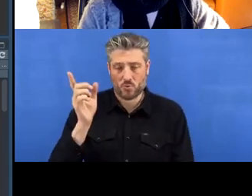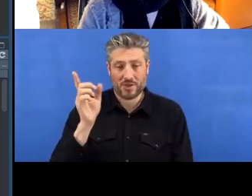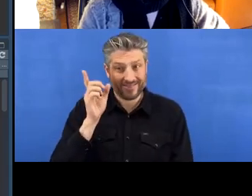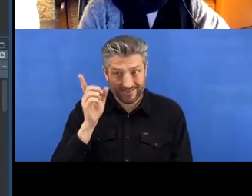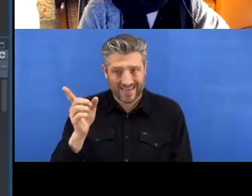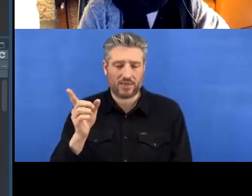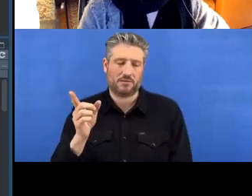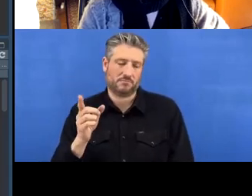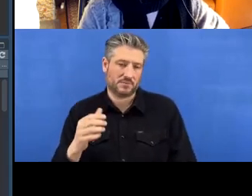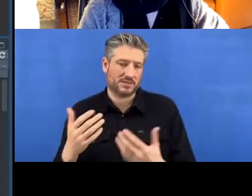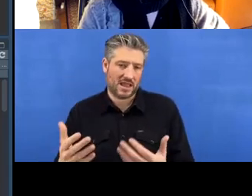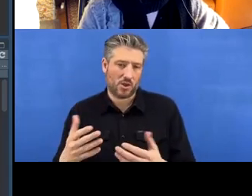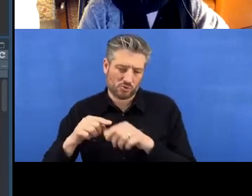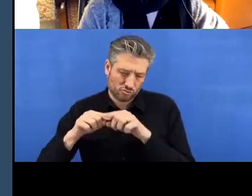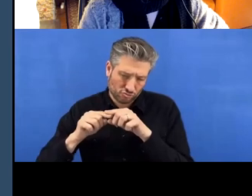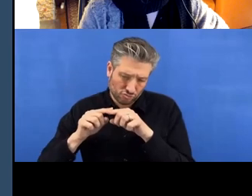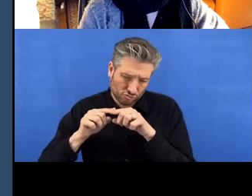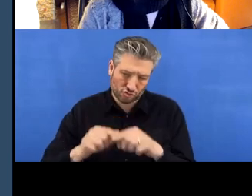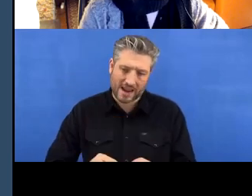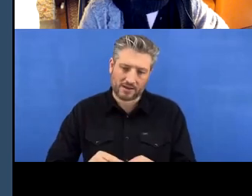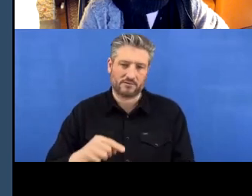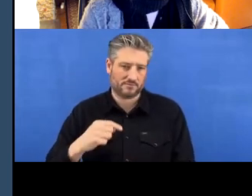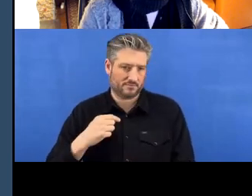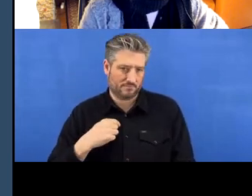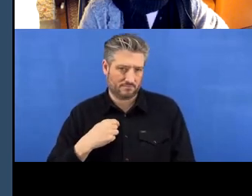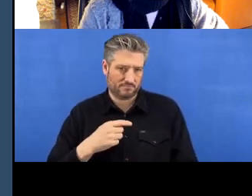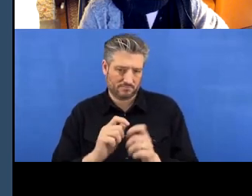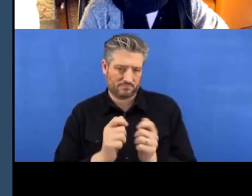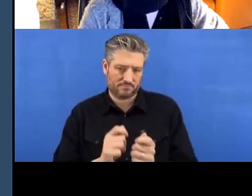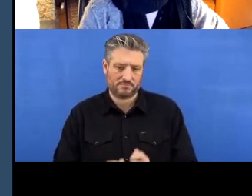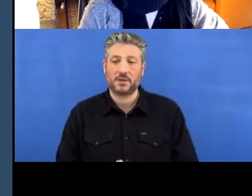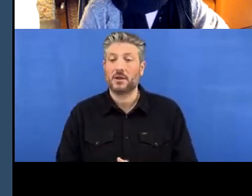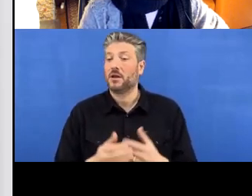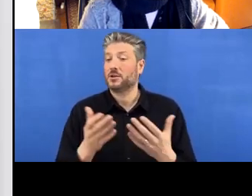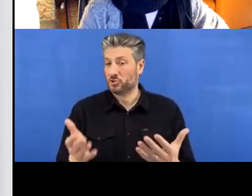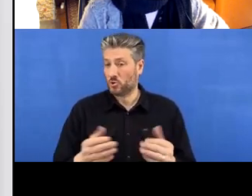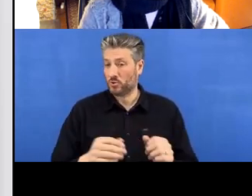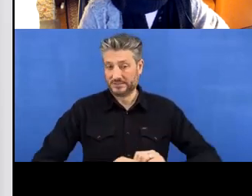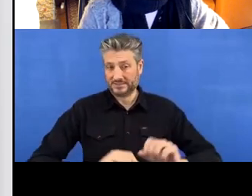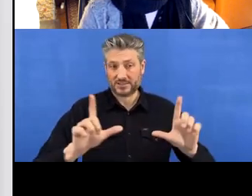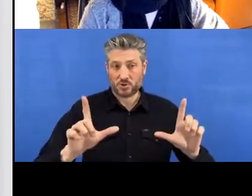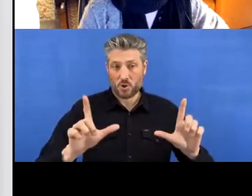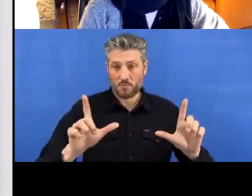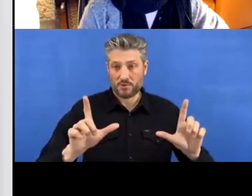Again, I have it on my Desktop now so that is what R has just created